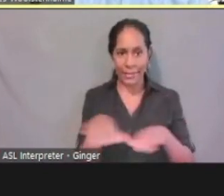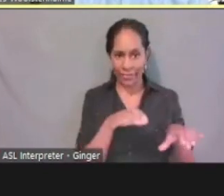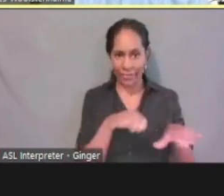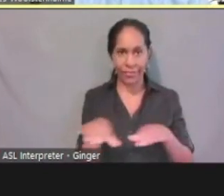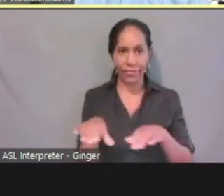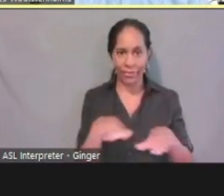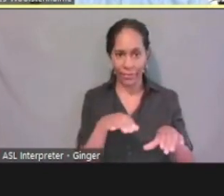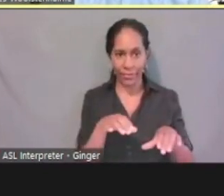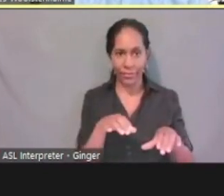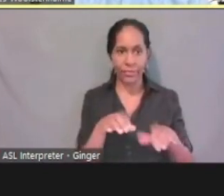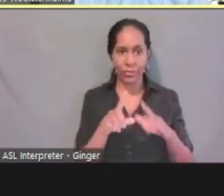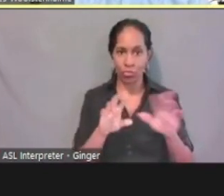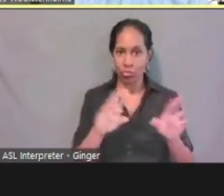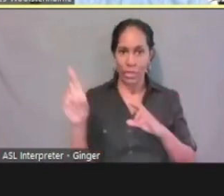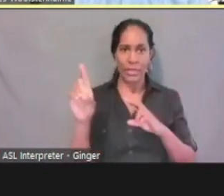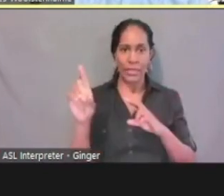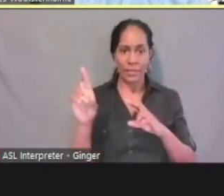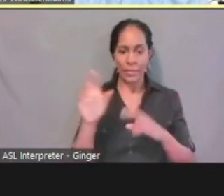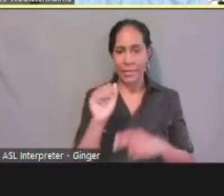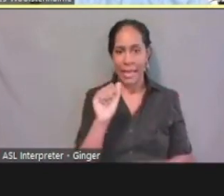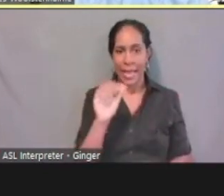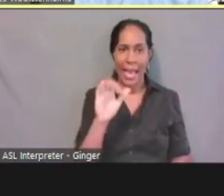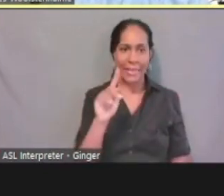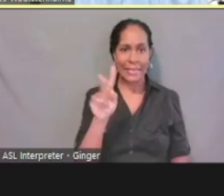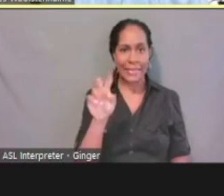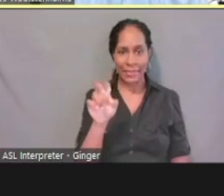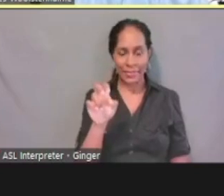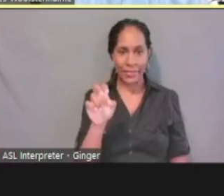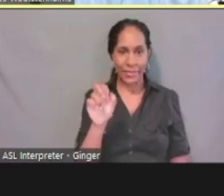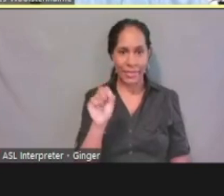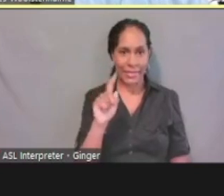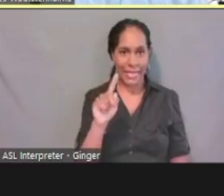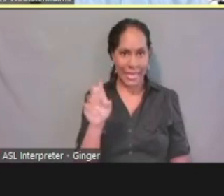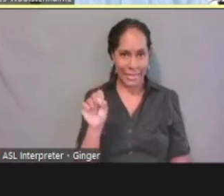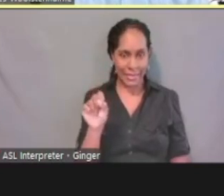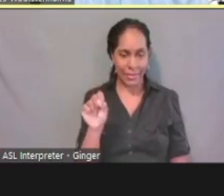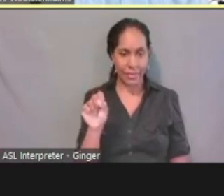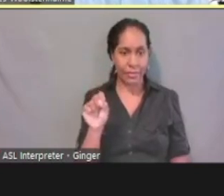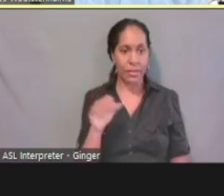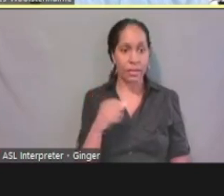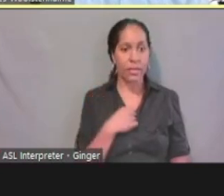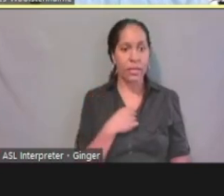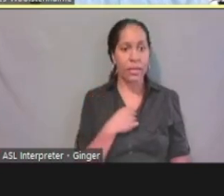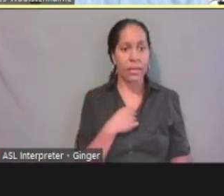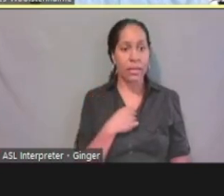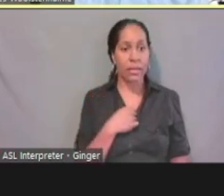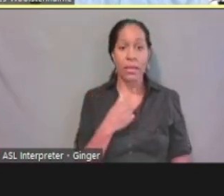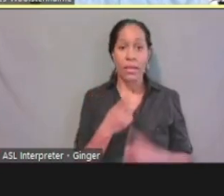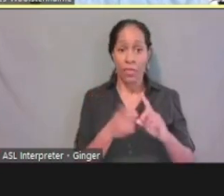You can see that it has active status. And from here I'll be closing this out